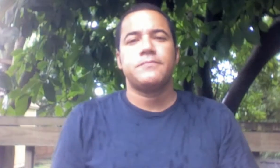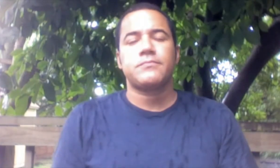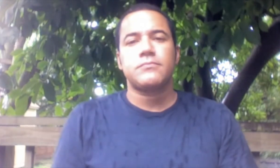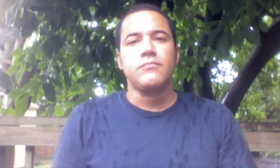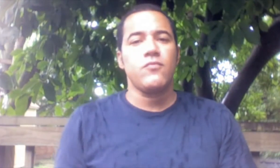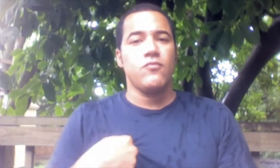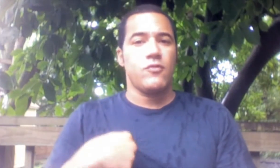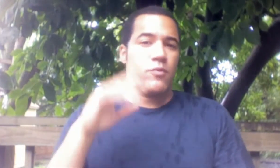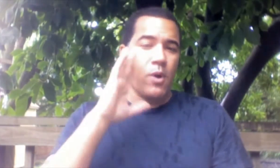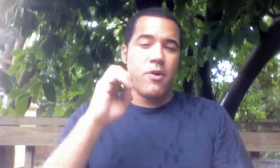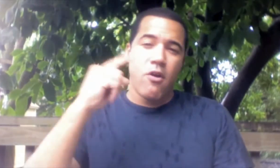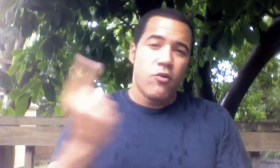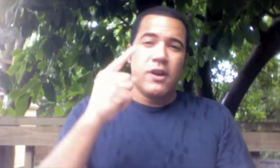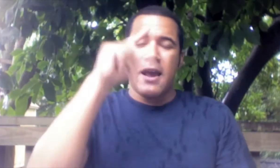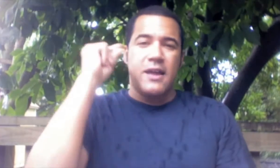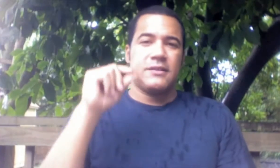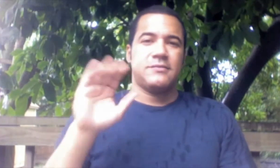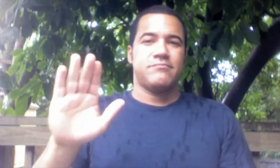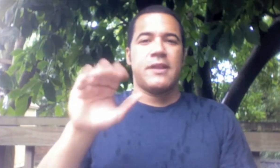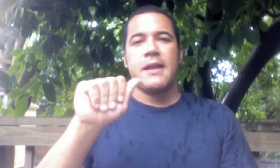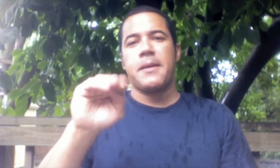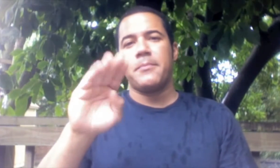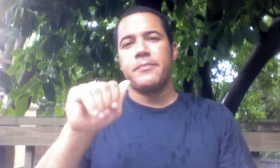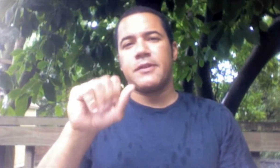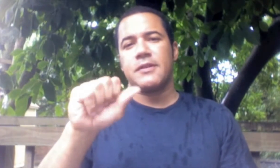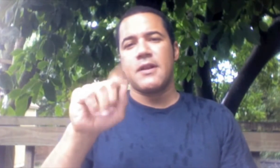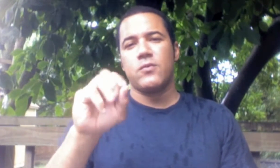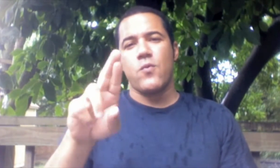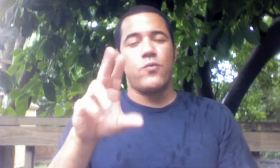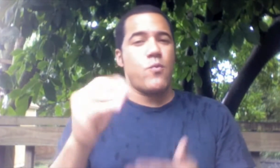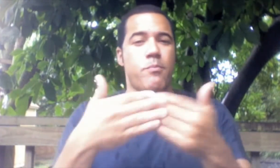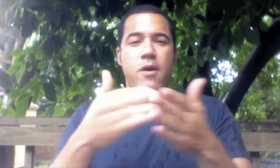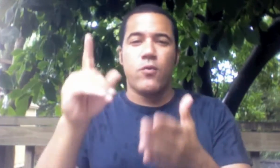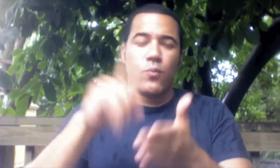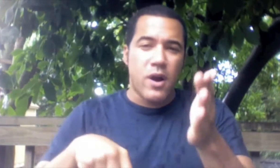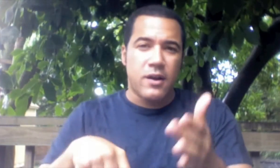I will ALWAYS be Gallaudet's ambassador no matter what